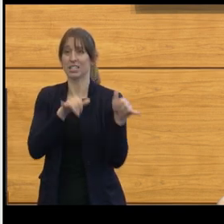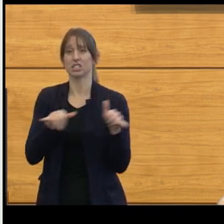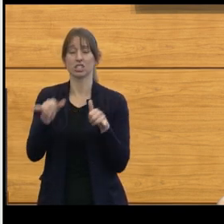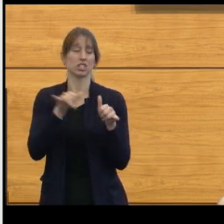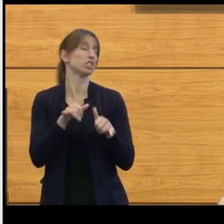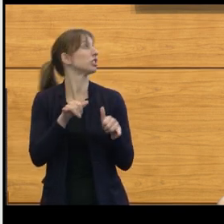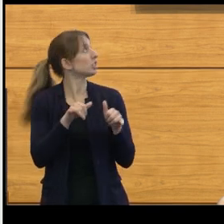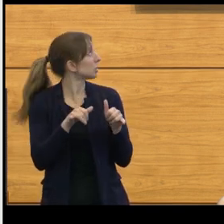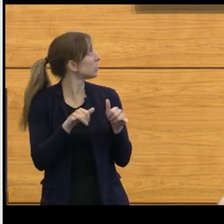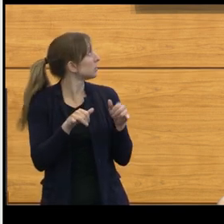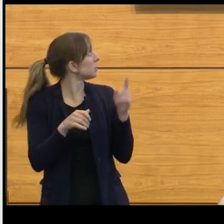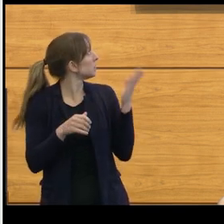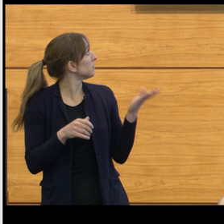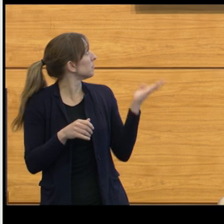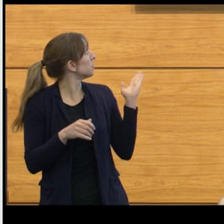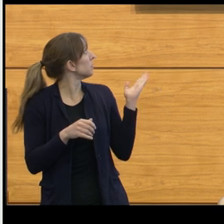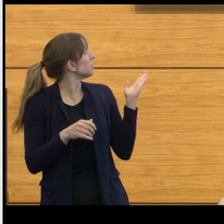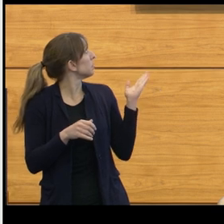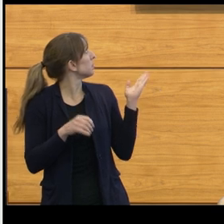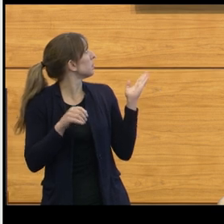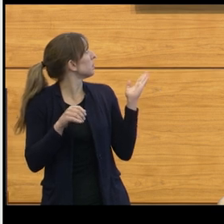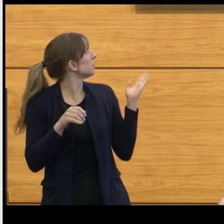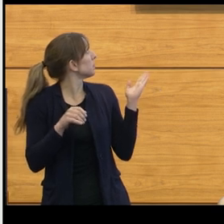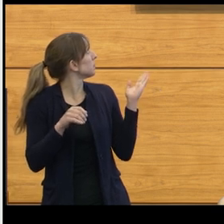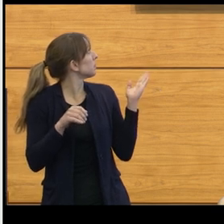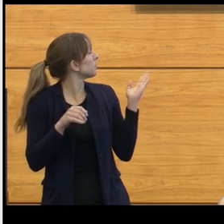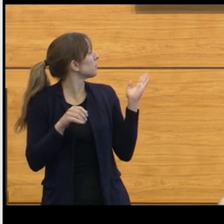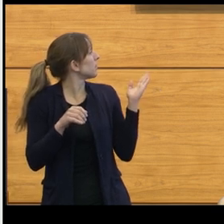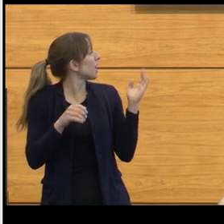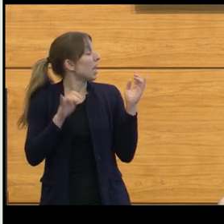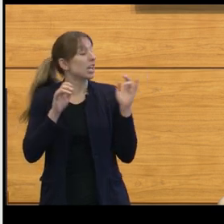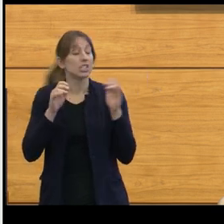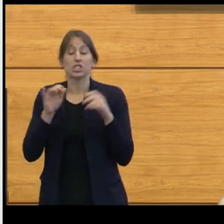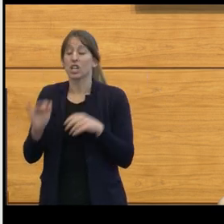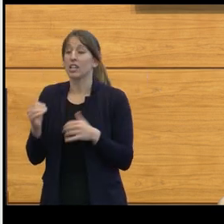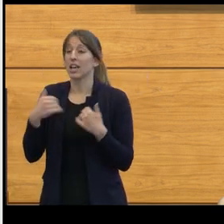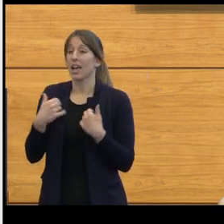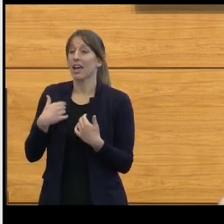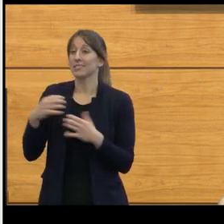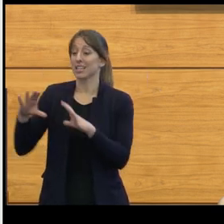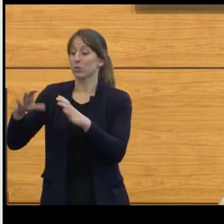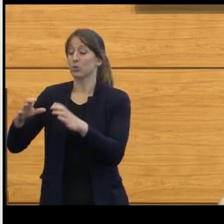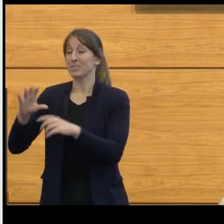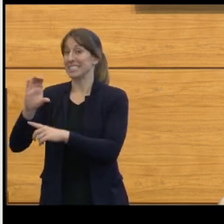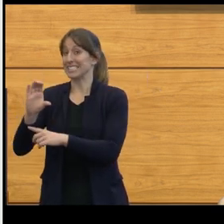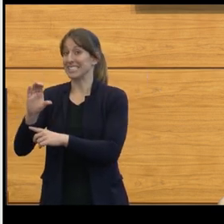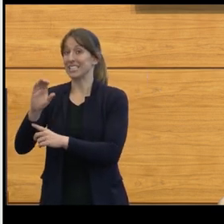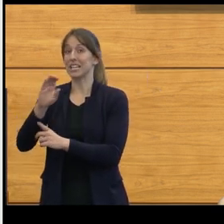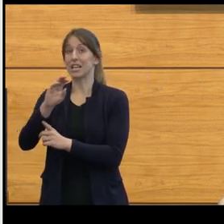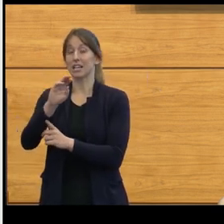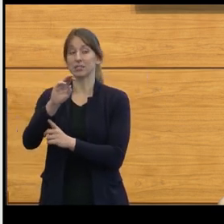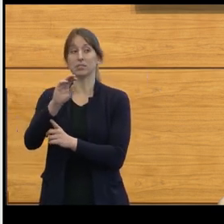a child that has a group C medulloblastoma is not. And we've actually now begun to tailor our therapy